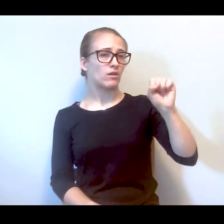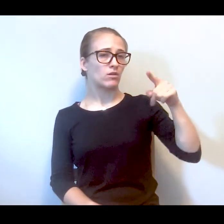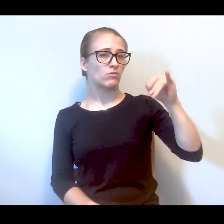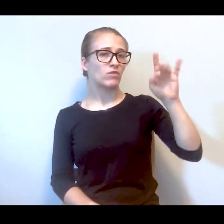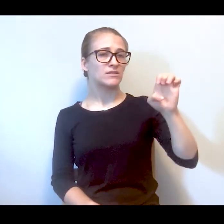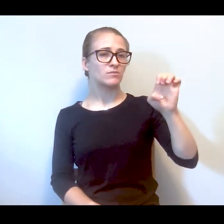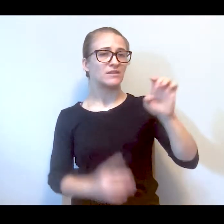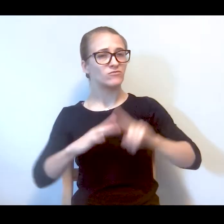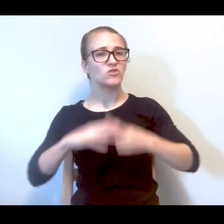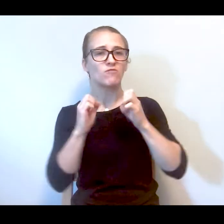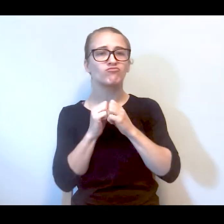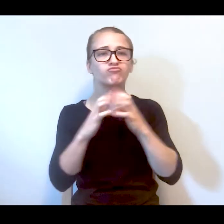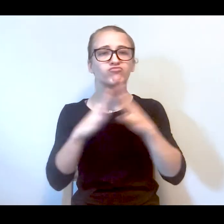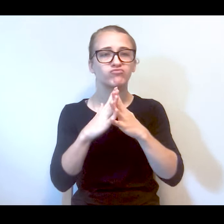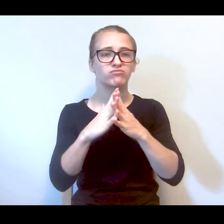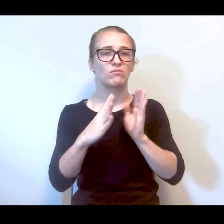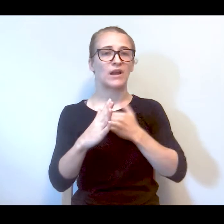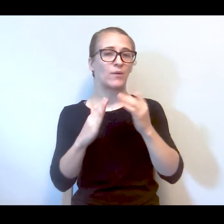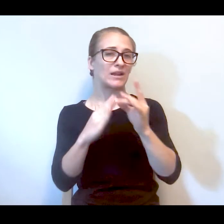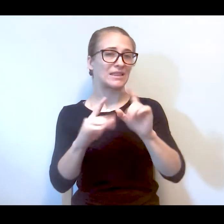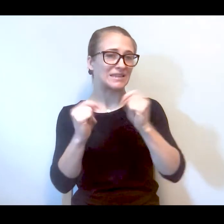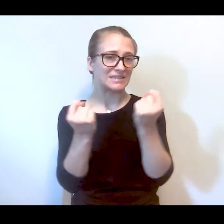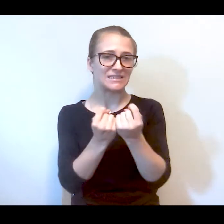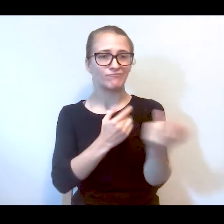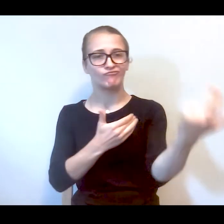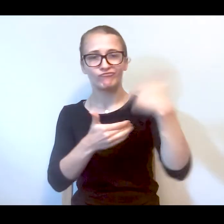centers were brought on line and our lead team was